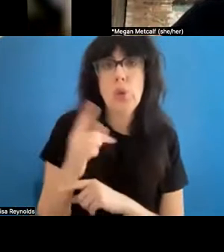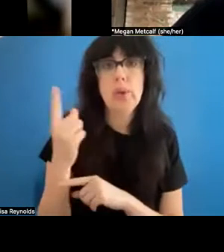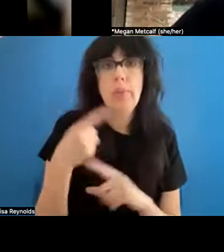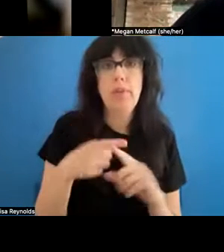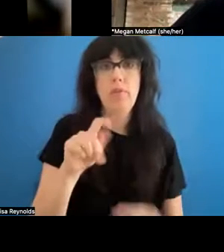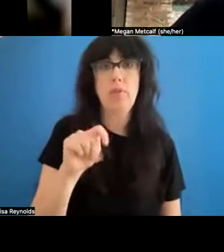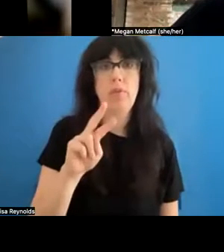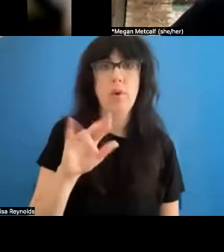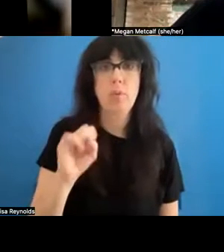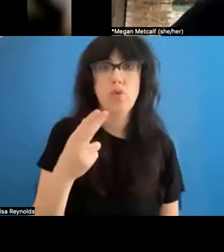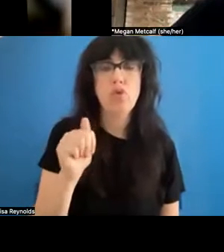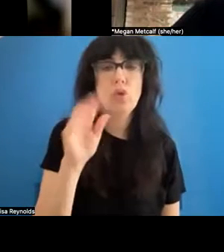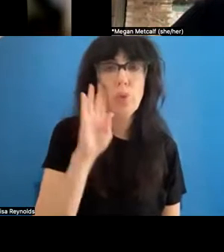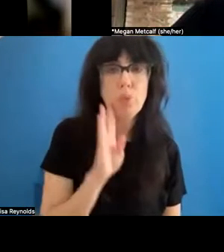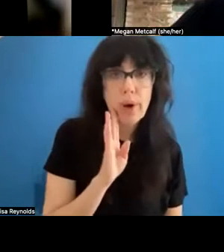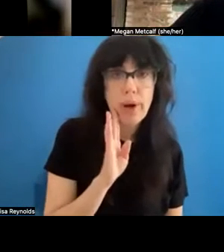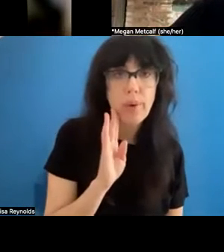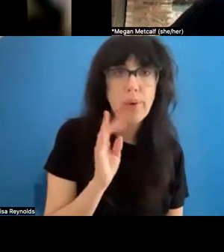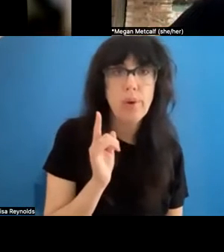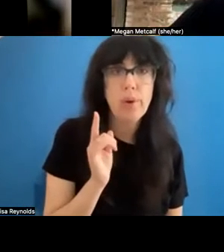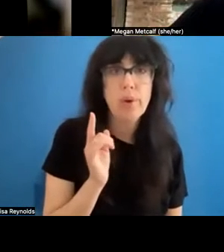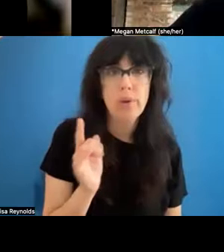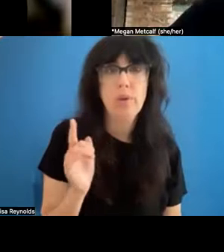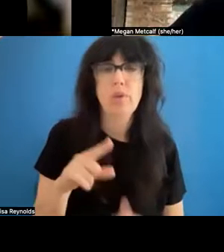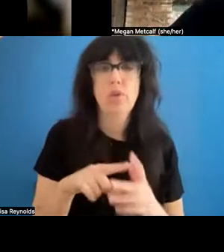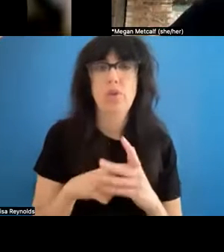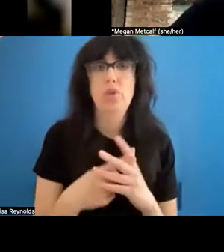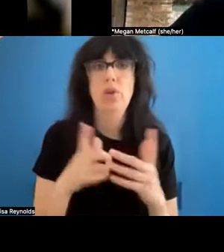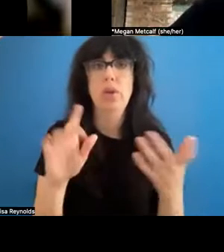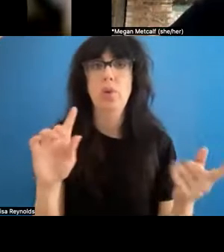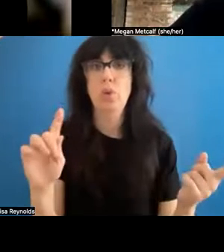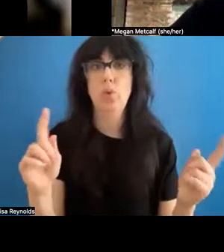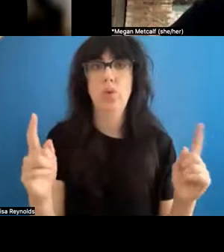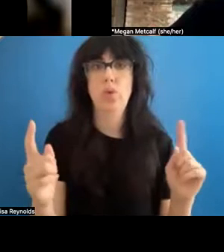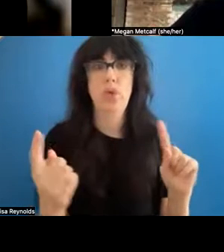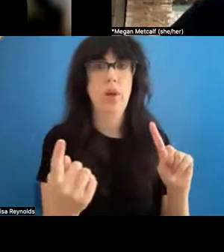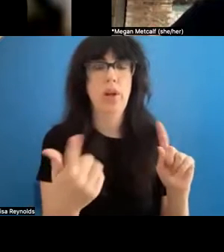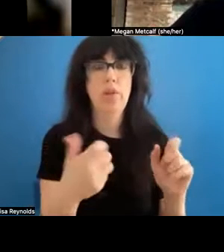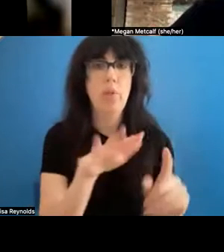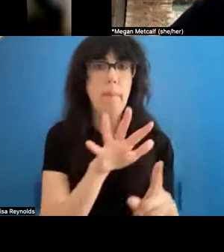Patricia Brown in one of her performance pieces. You're starting to shift the popular language that, using something